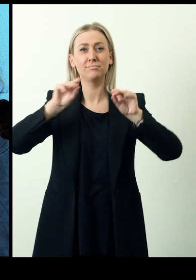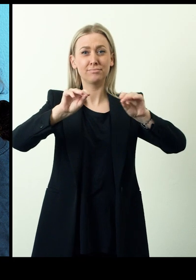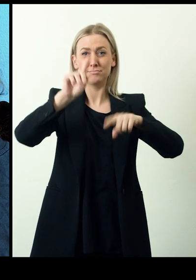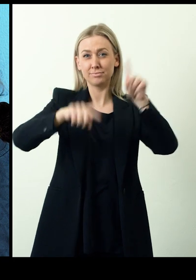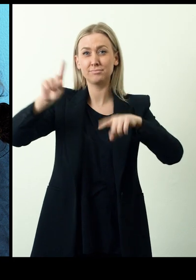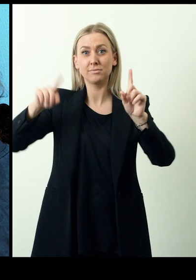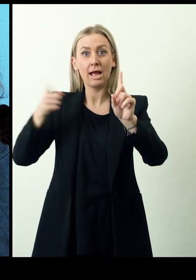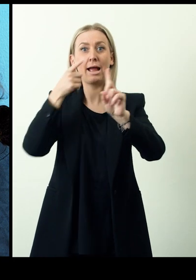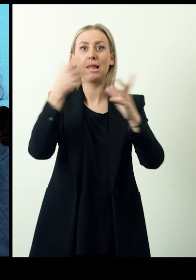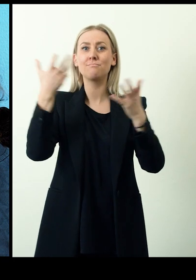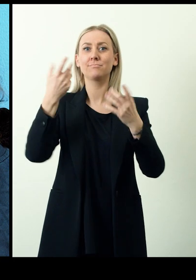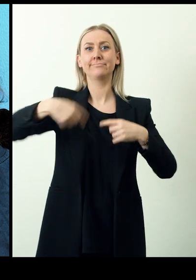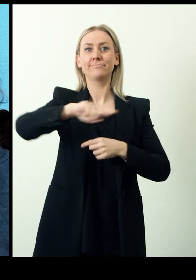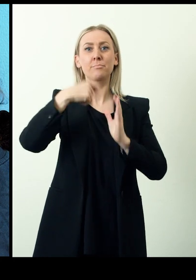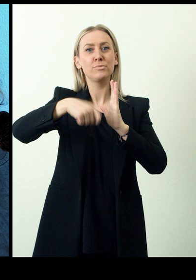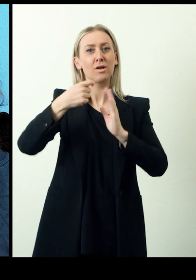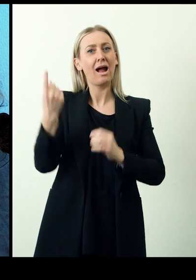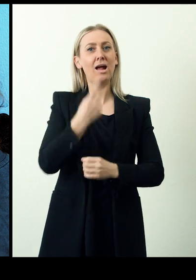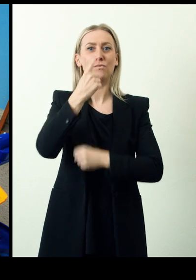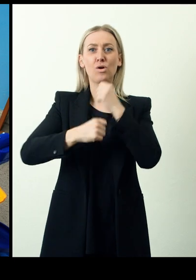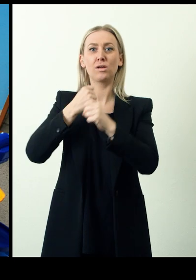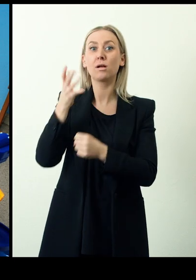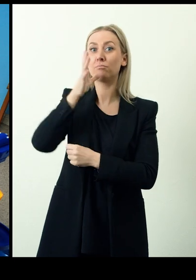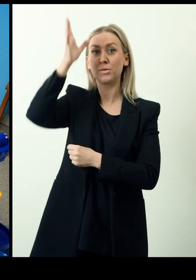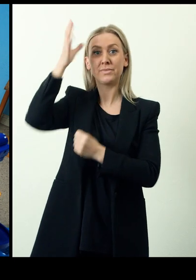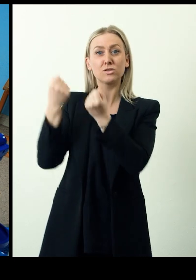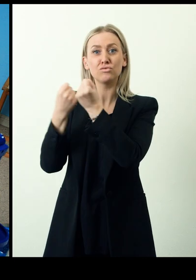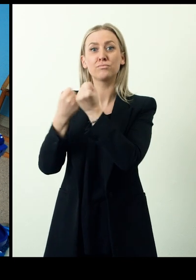The MOBILE project Accompanied Parenthood supports 8 to 12 parents